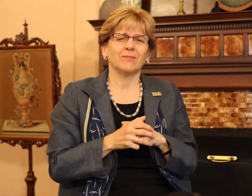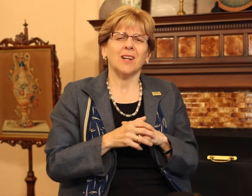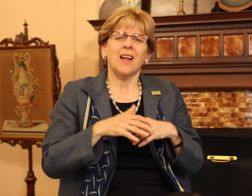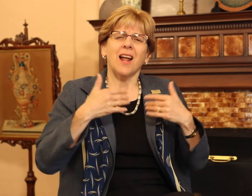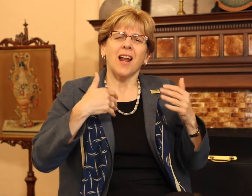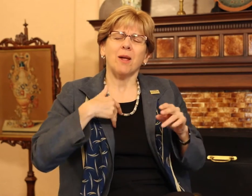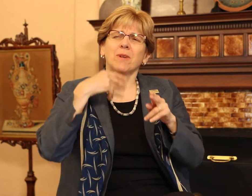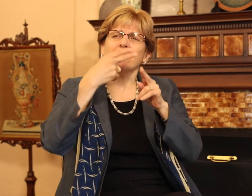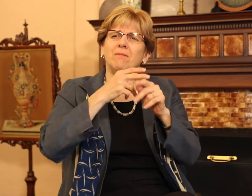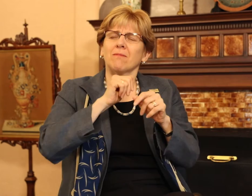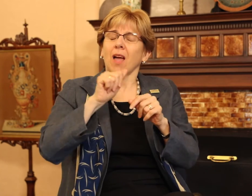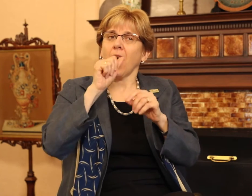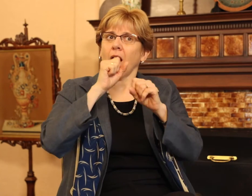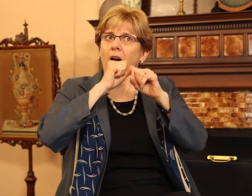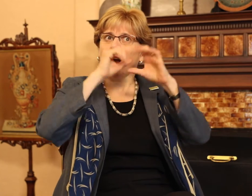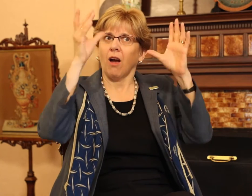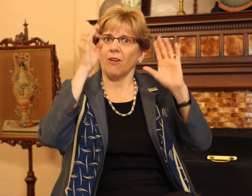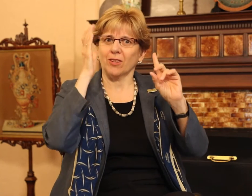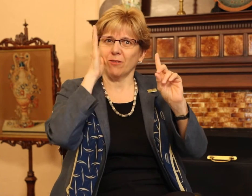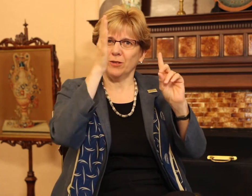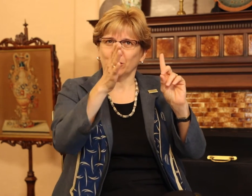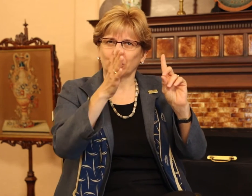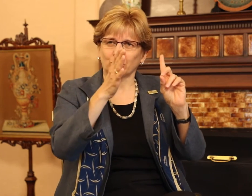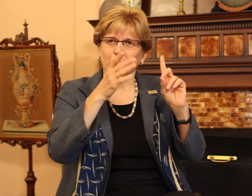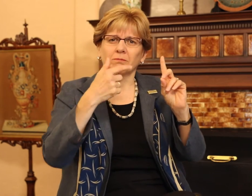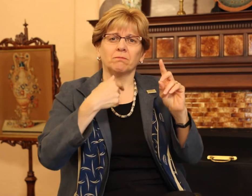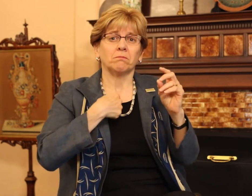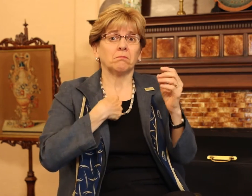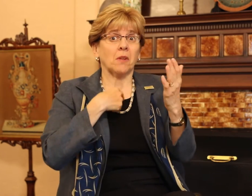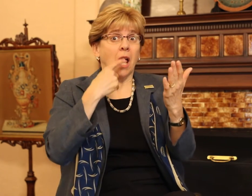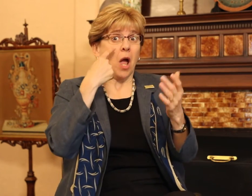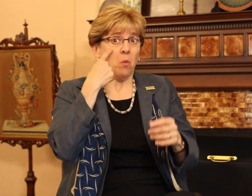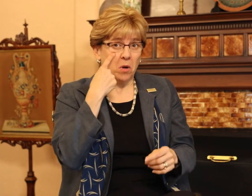Let me call this vision for our future.